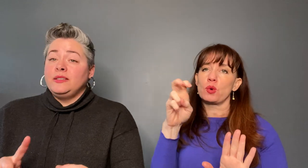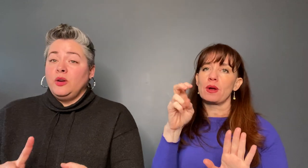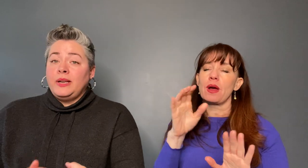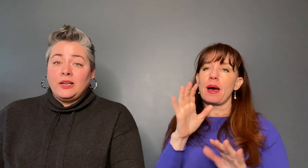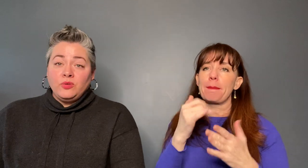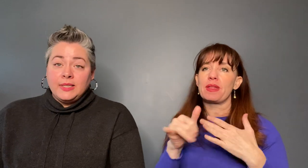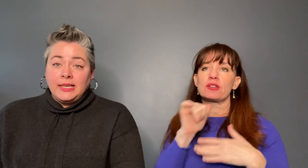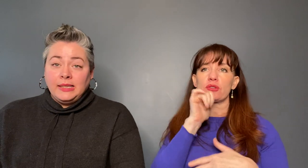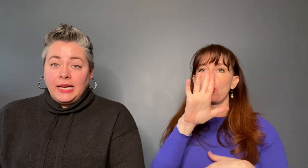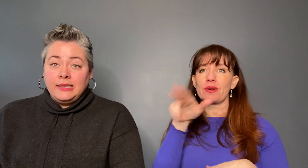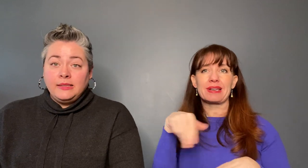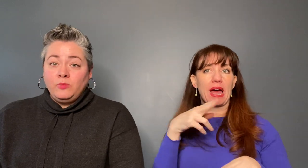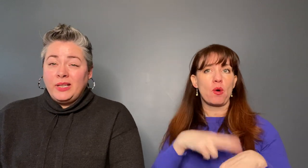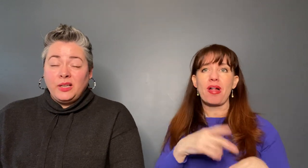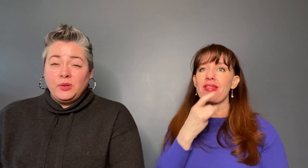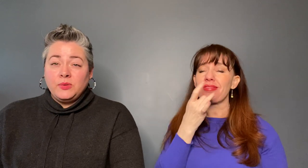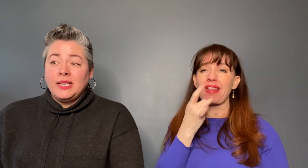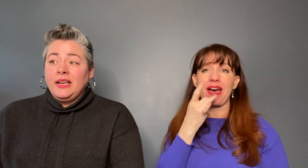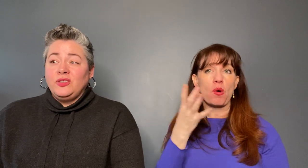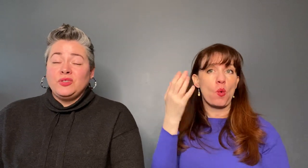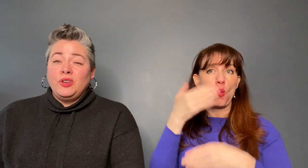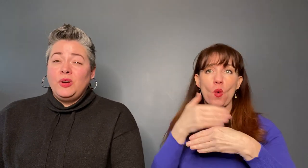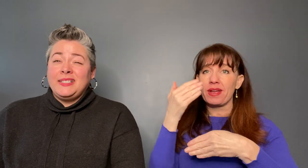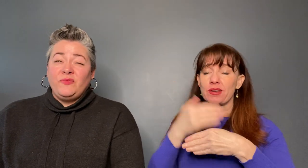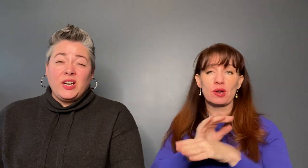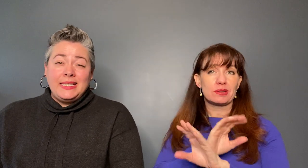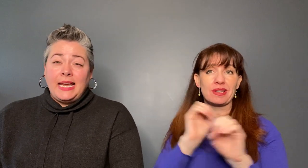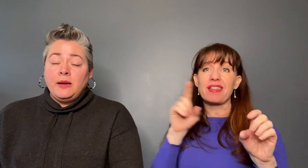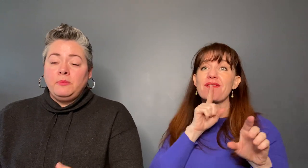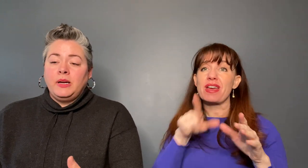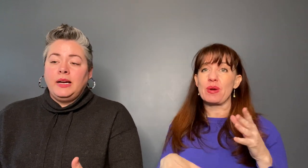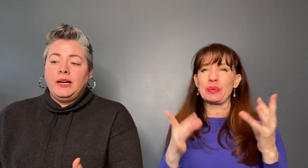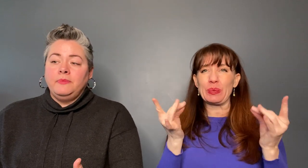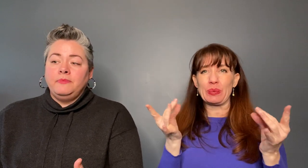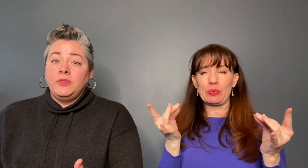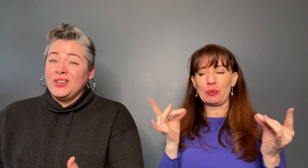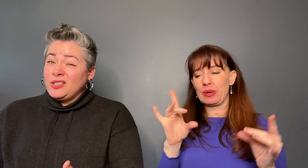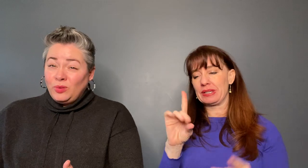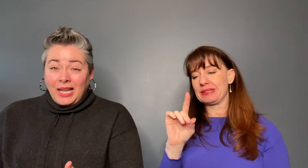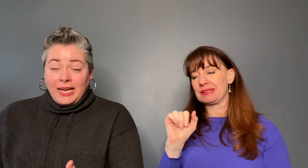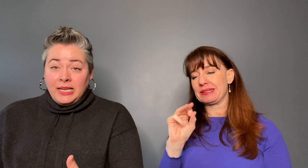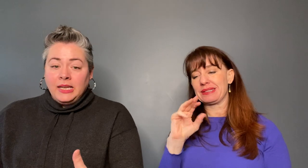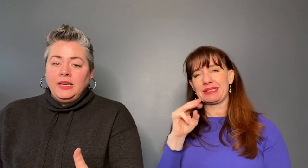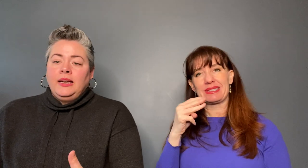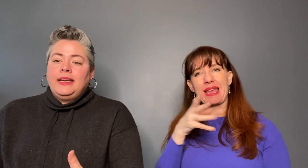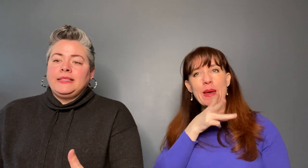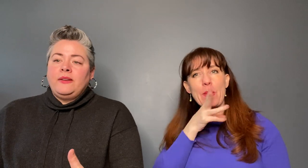no natural sunlight, windows. It's very damp, there is no light except